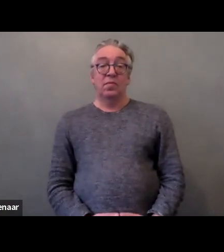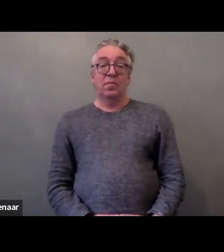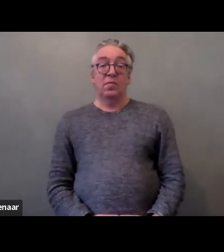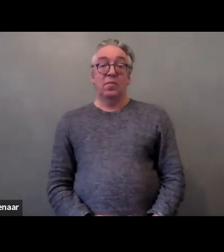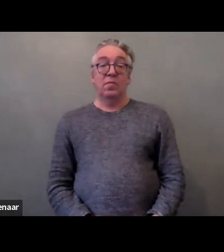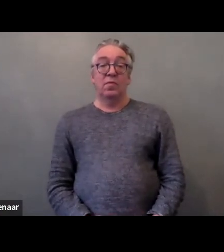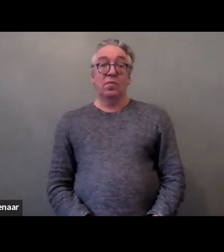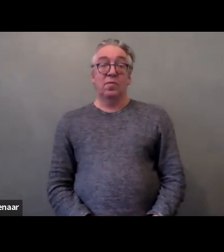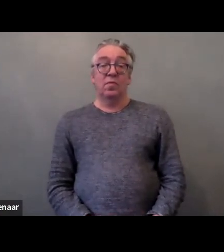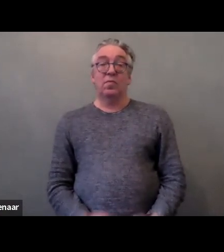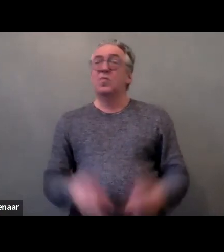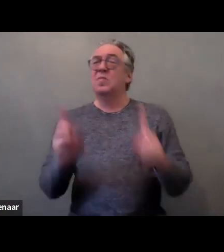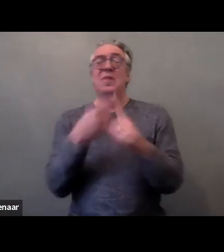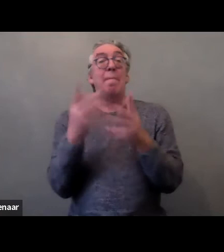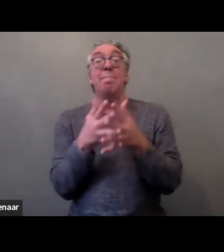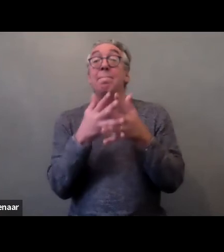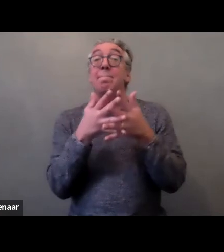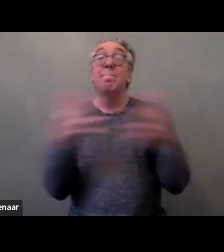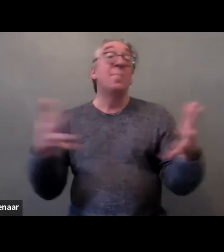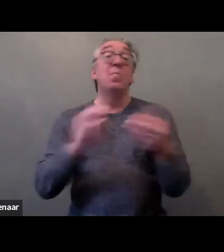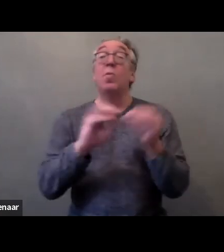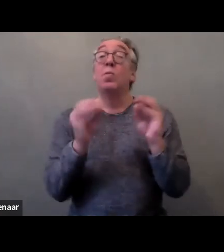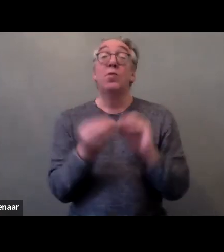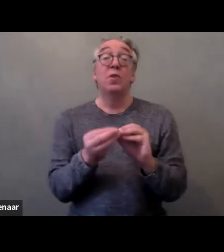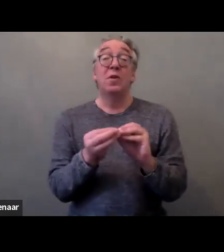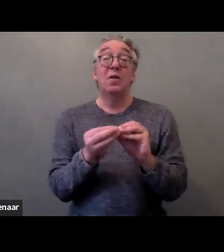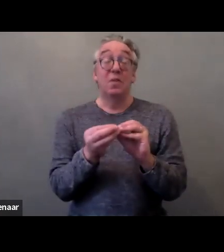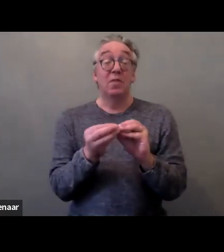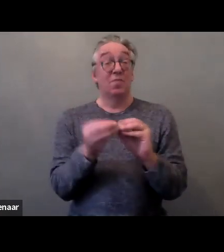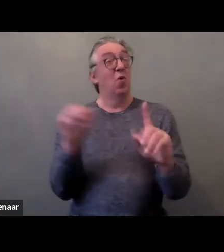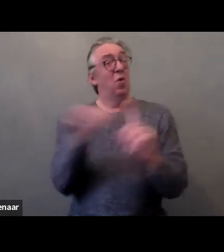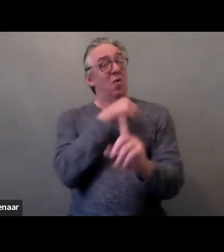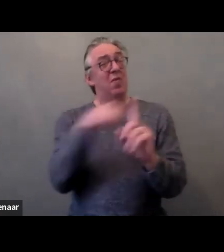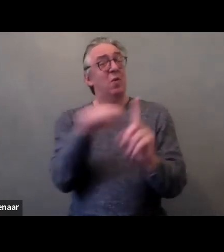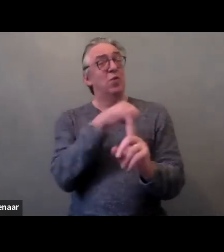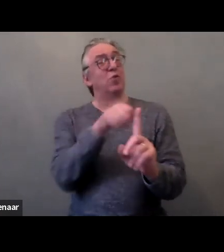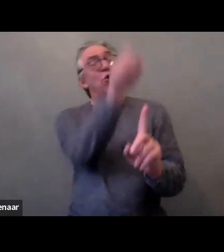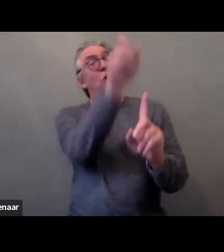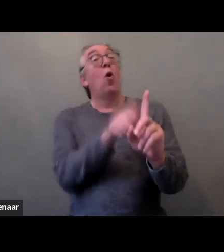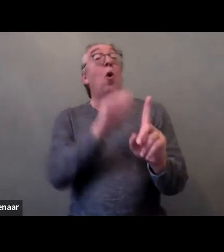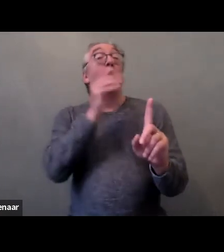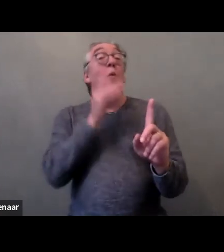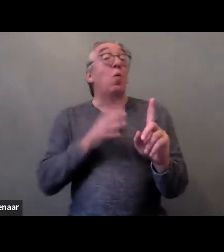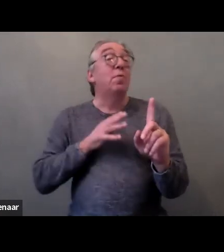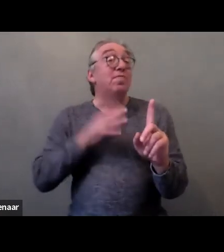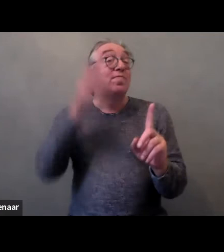The main problems we recognized in Croatia in violence on women with intellectual disabilities are the followings.